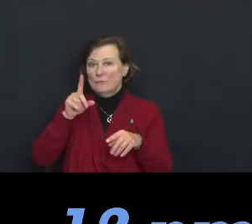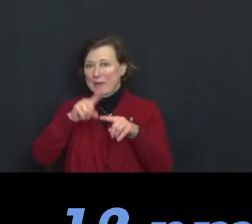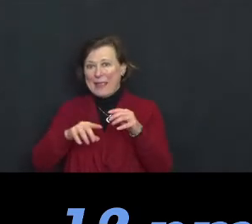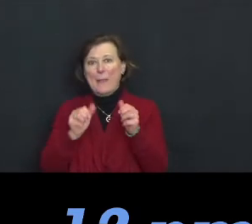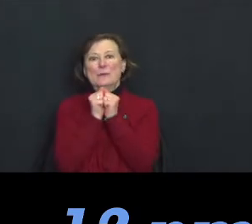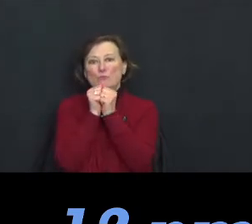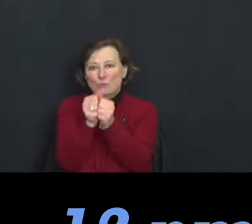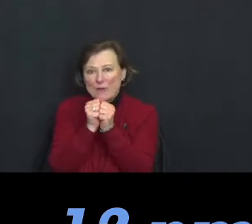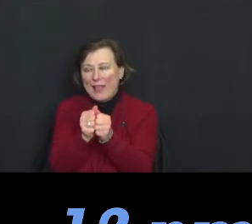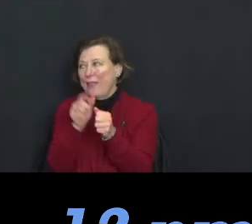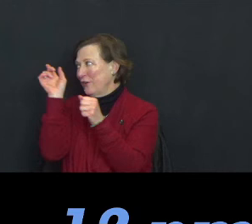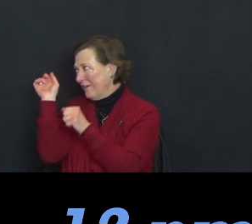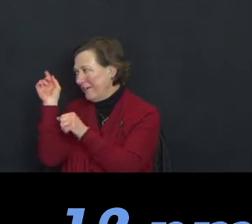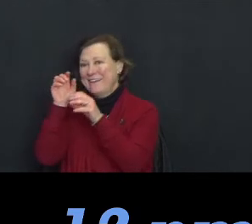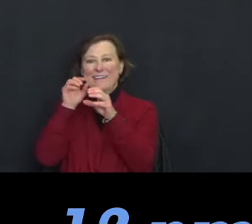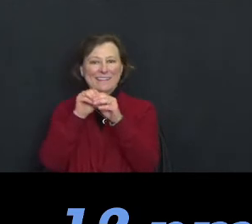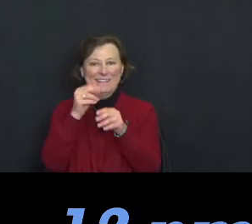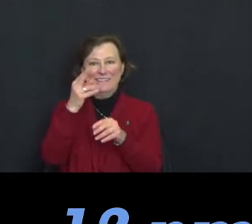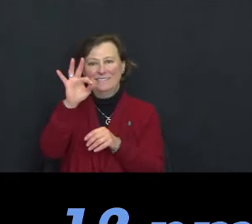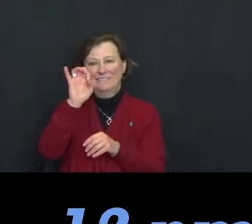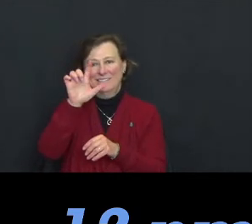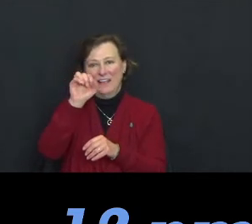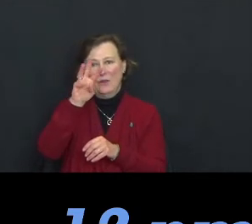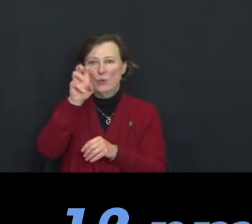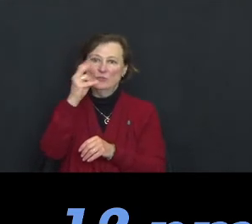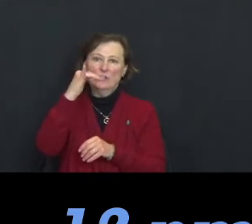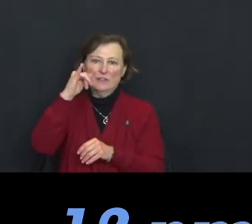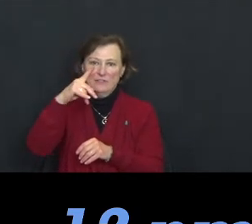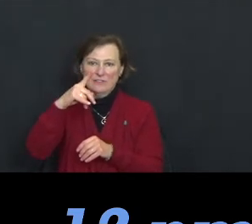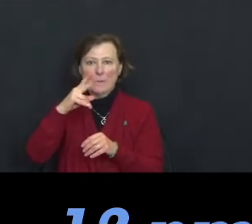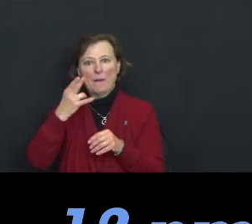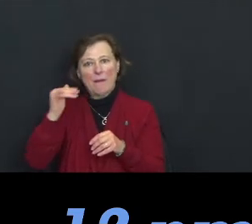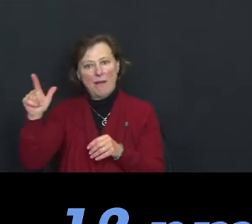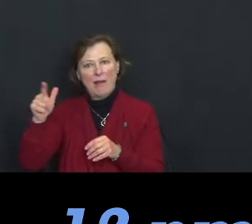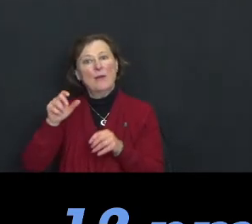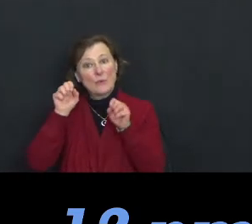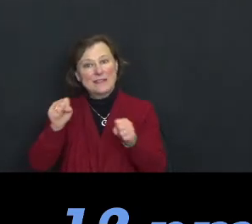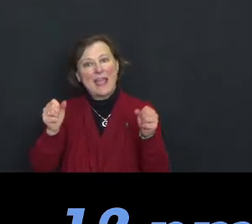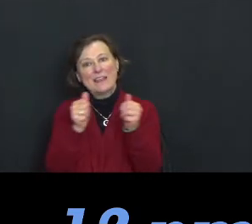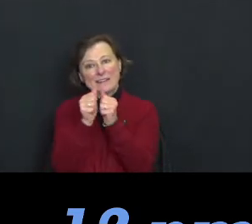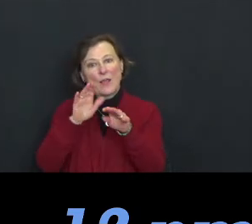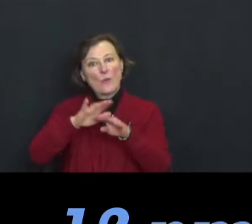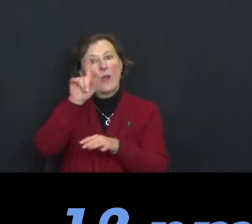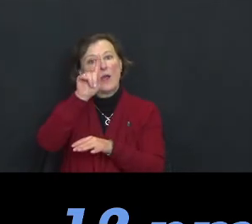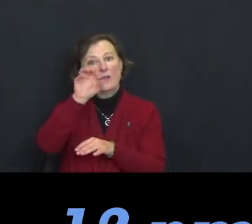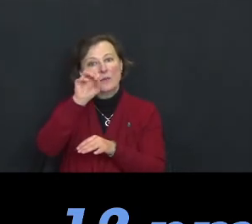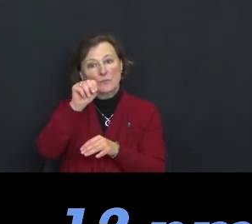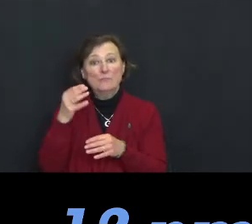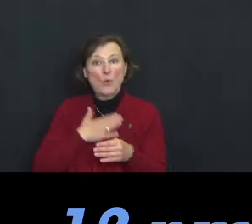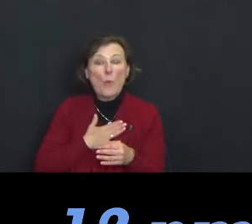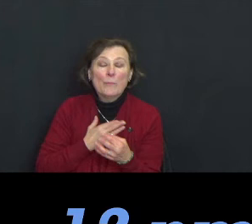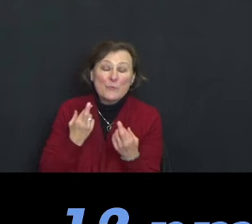in the fellowship hall we can be together on Zoom after the service today. So I hope you will join in for that.